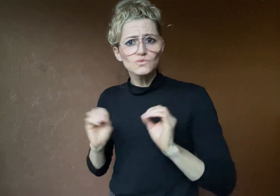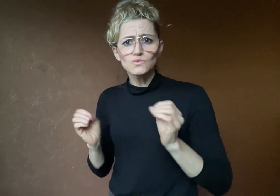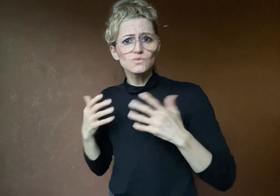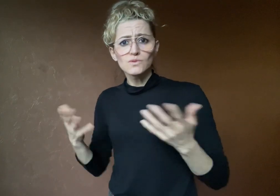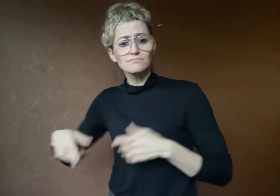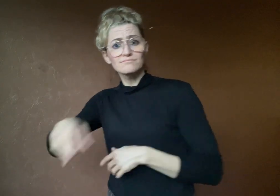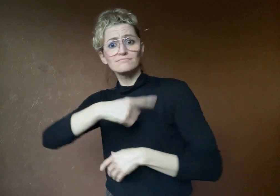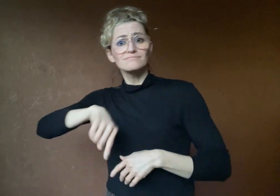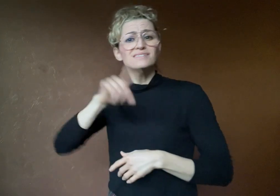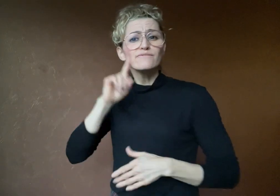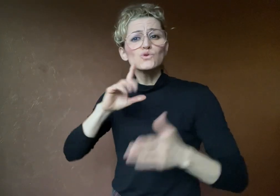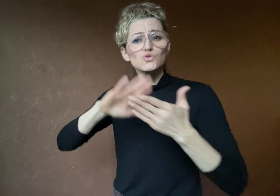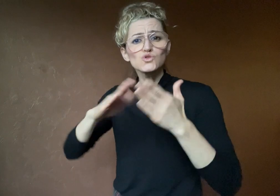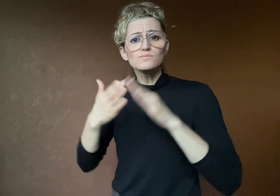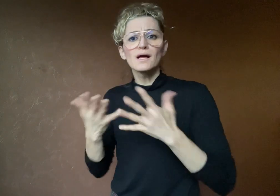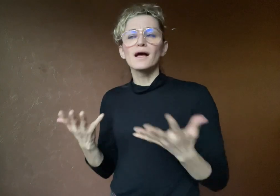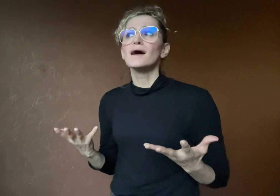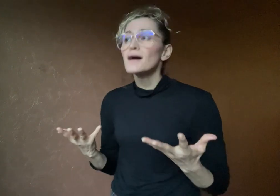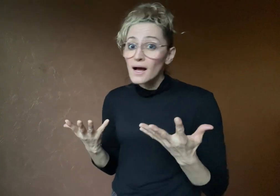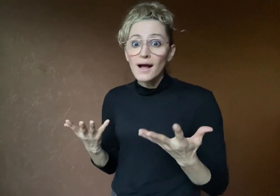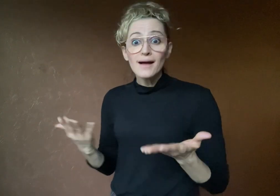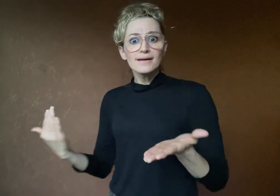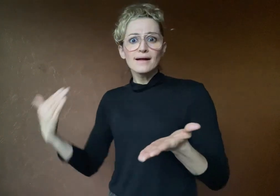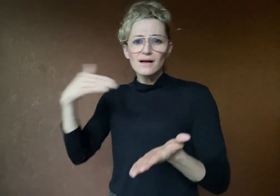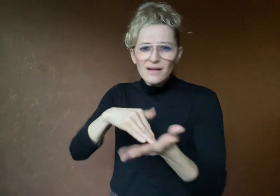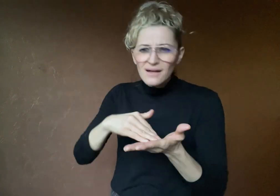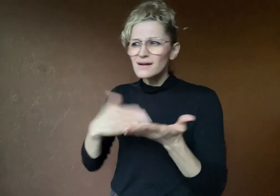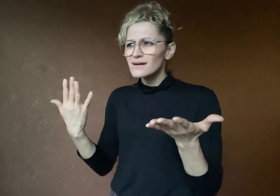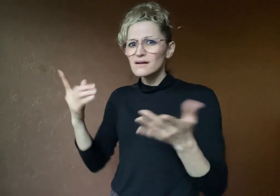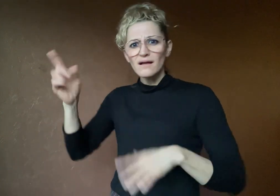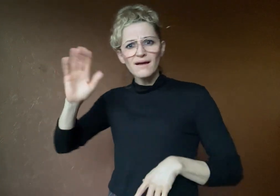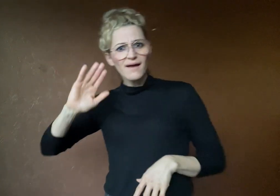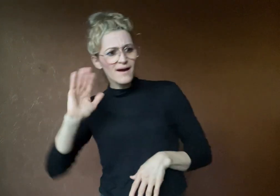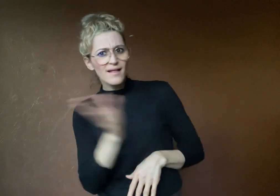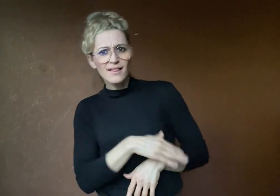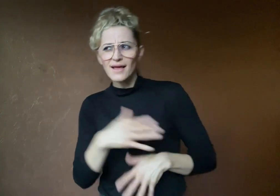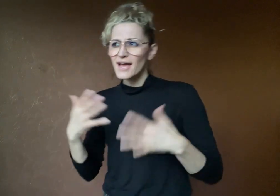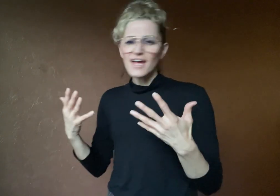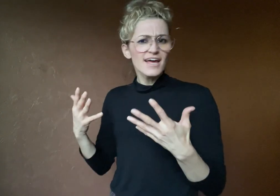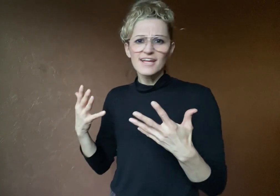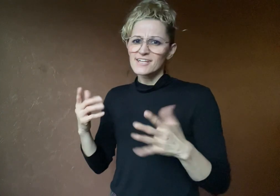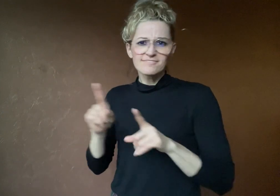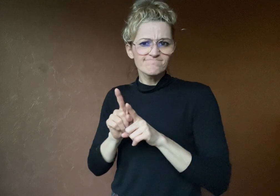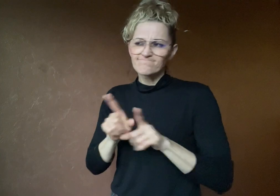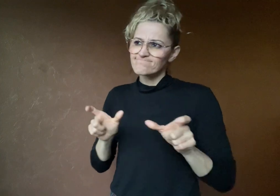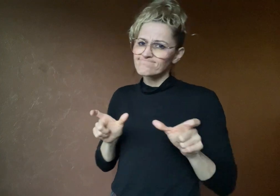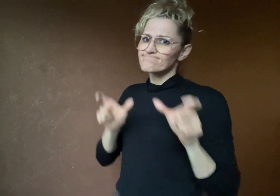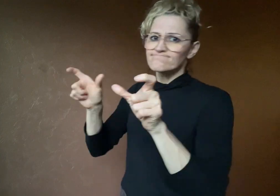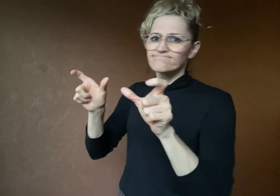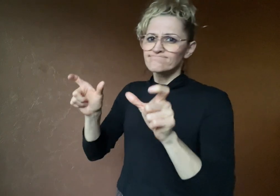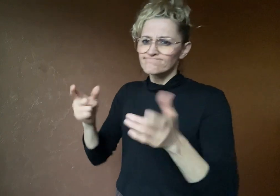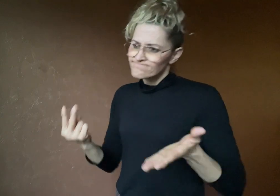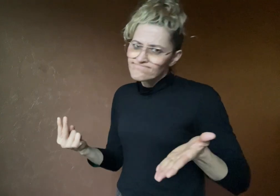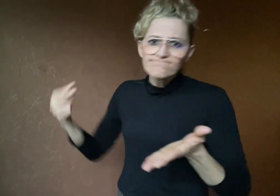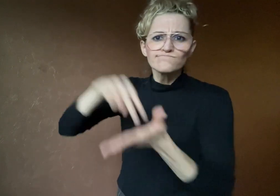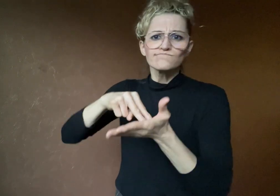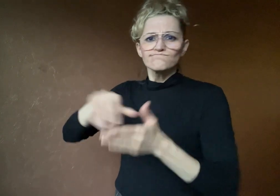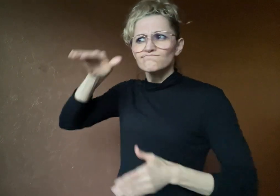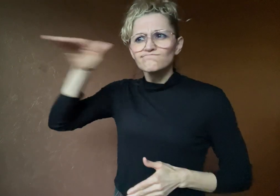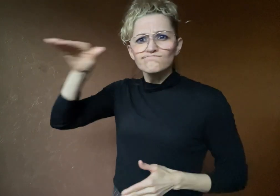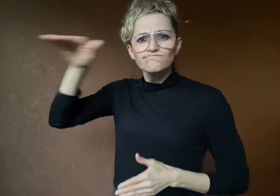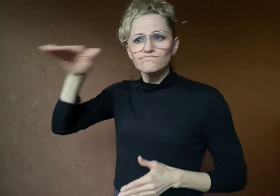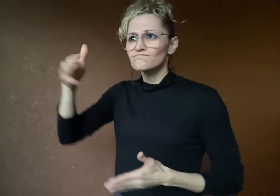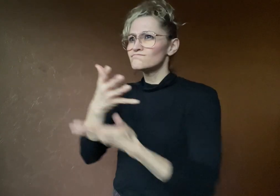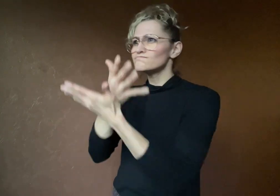ignored again, and are fighting the system and standing for their